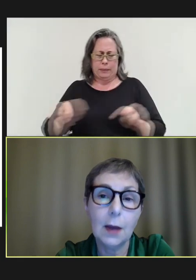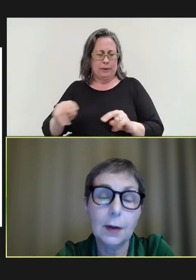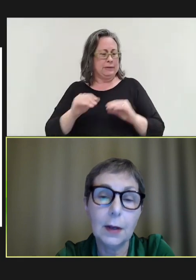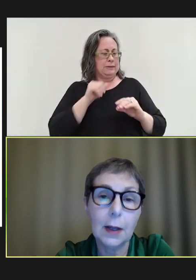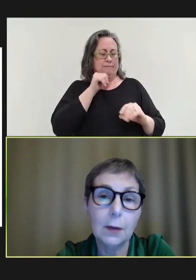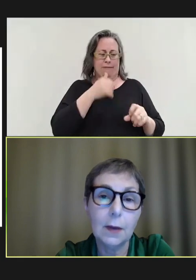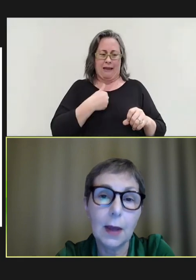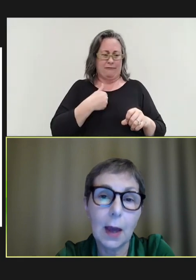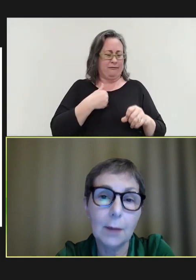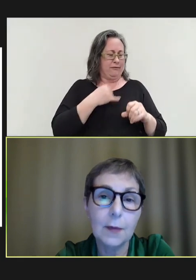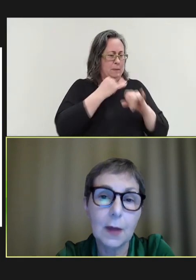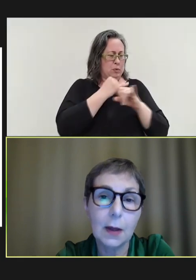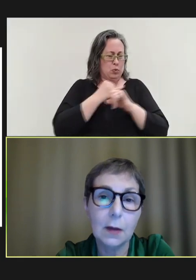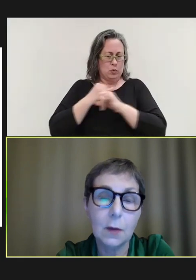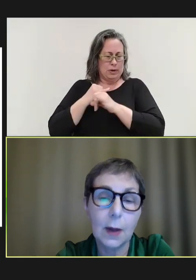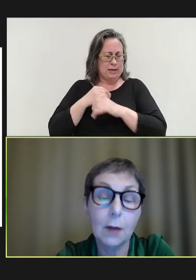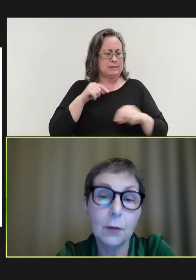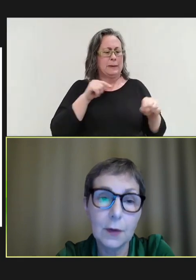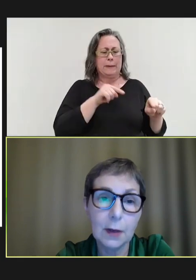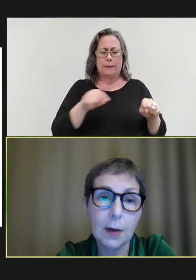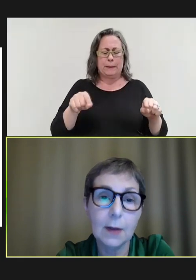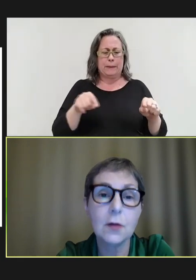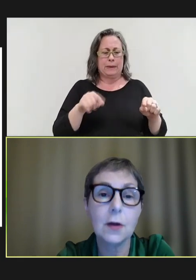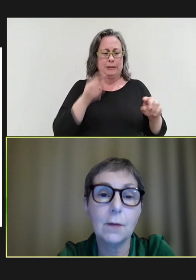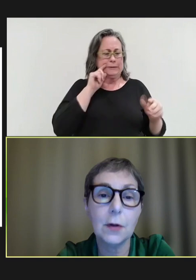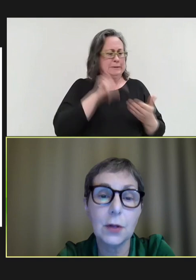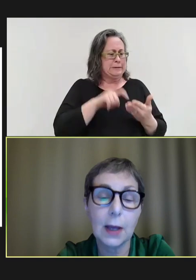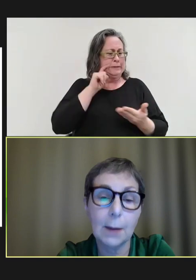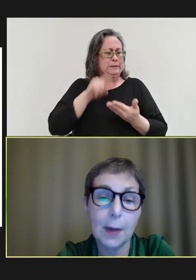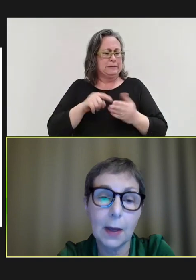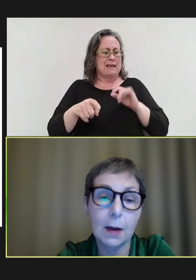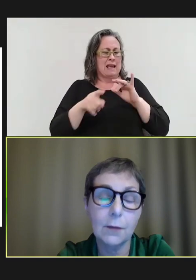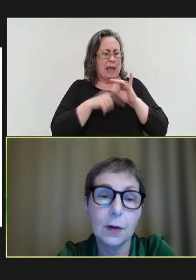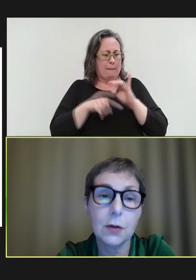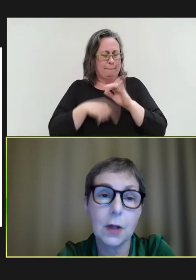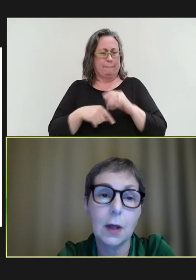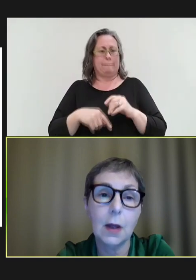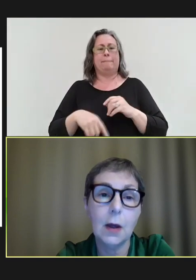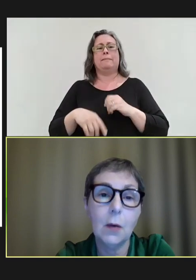calculate the gaps, taking into account routine immunization coverage and campaign coverage,